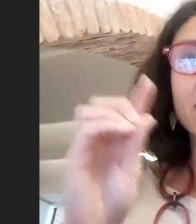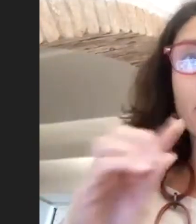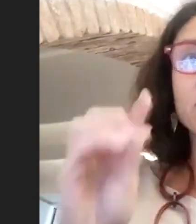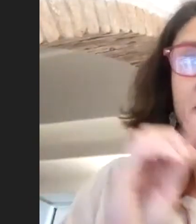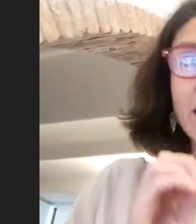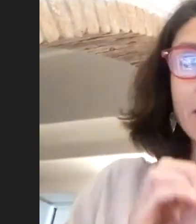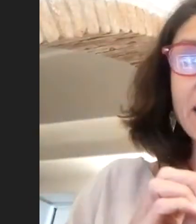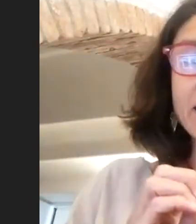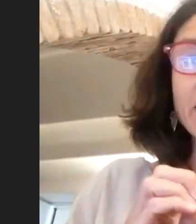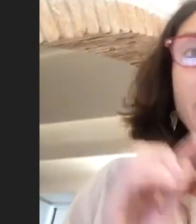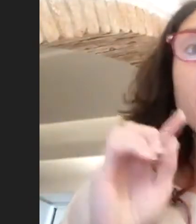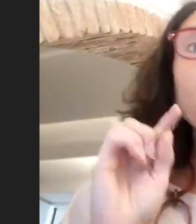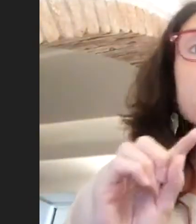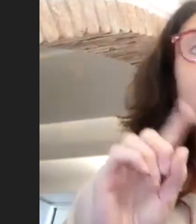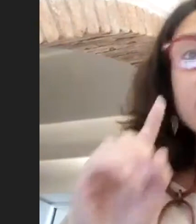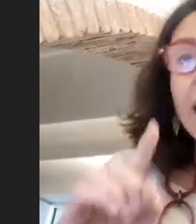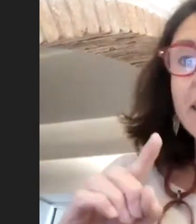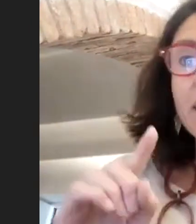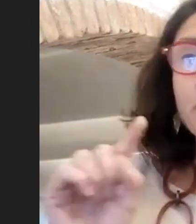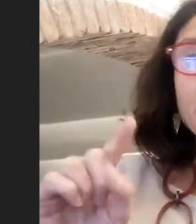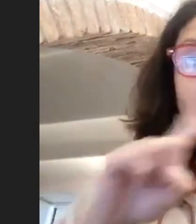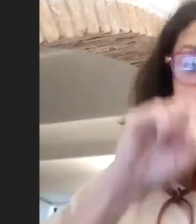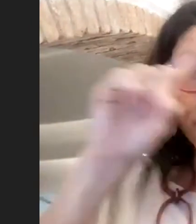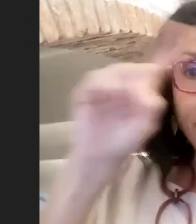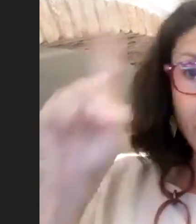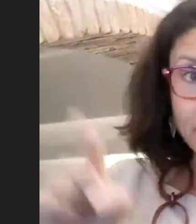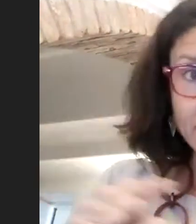about sustainability was connected with the environment